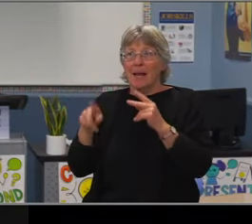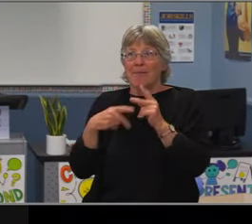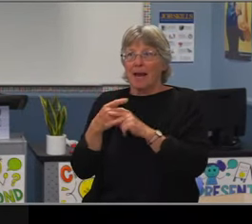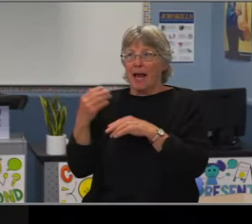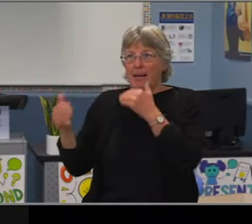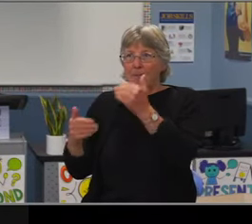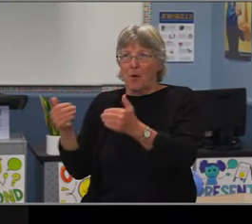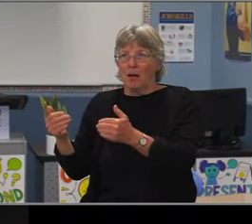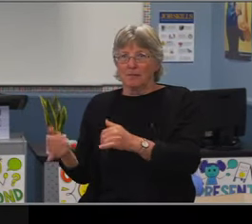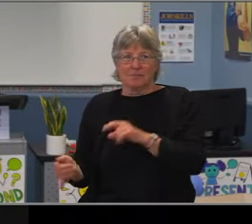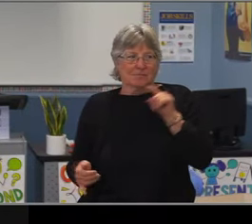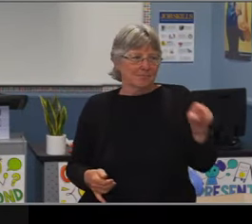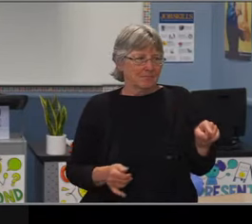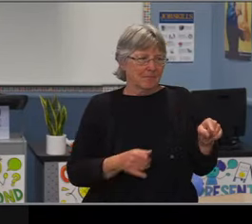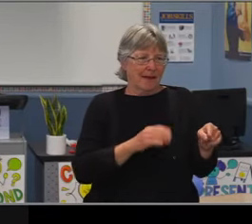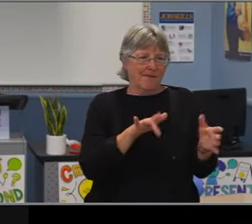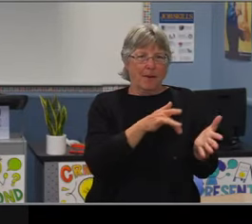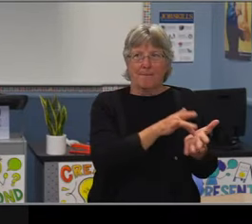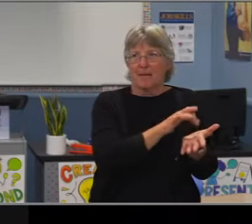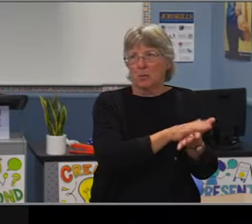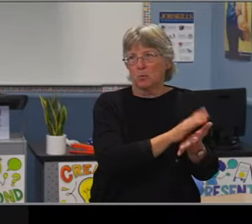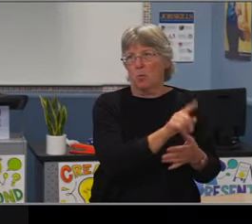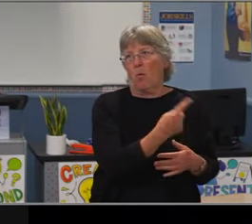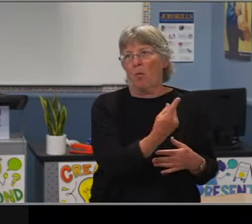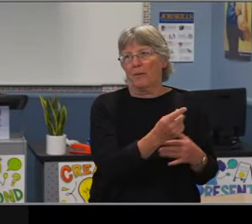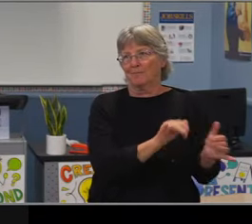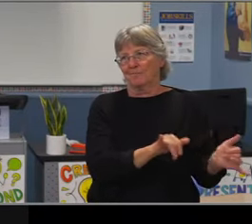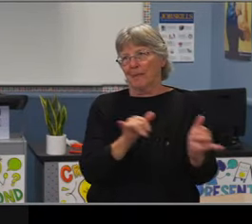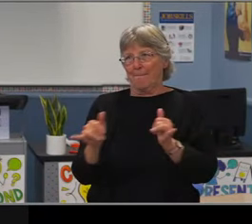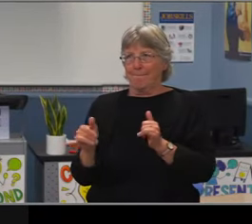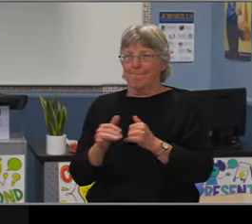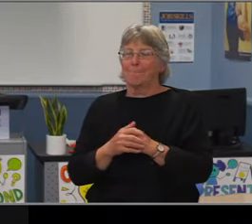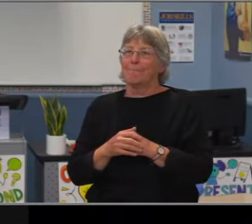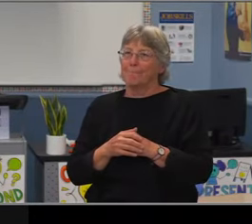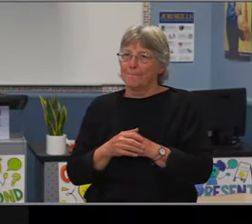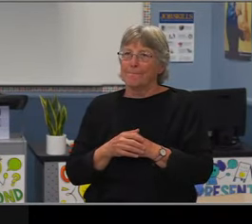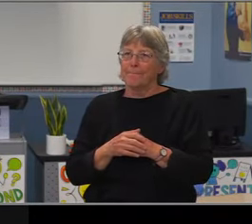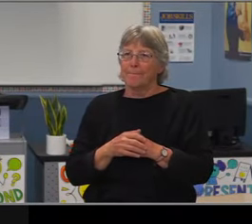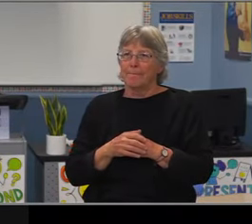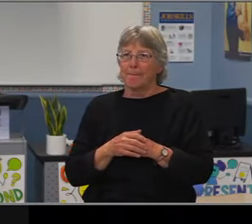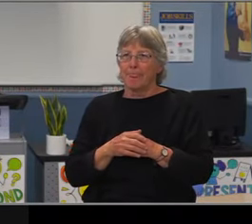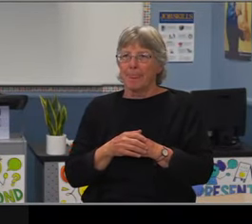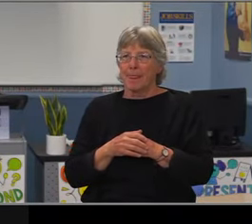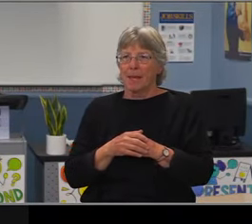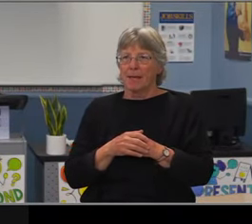Opposed? Abstentions passes five zero. Finance report B?